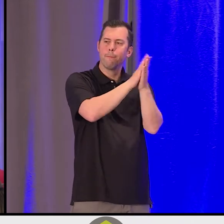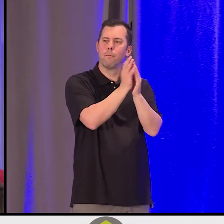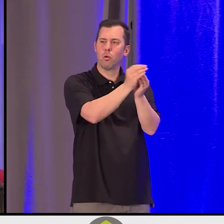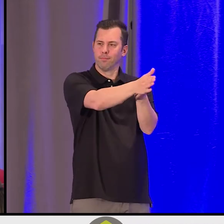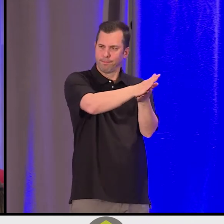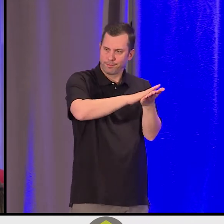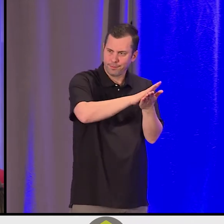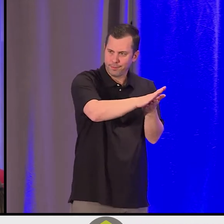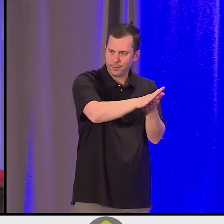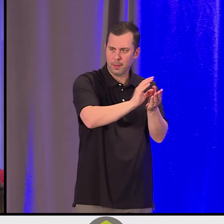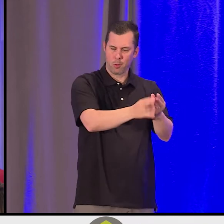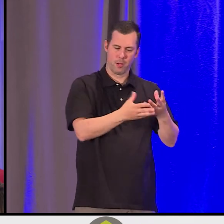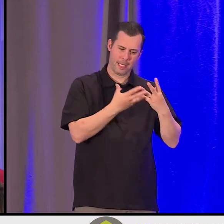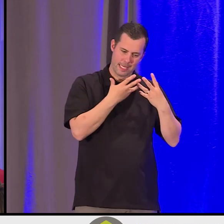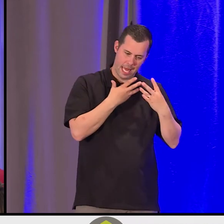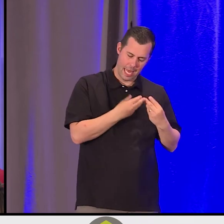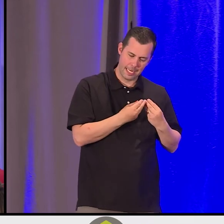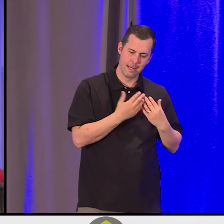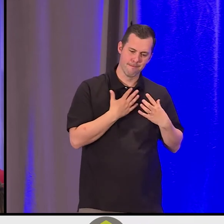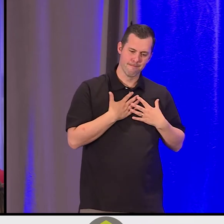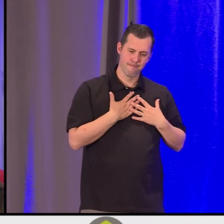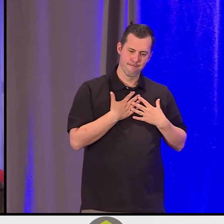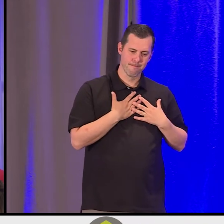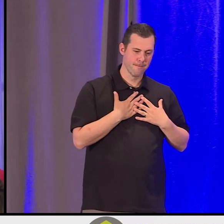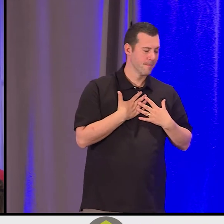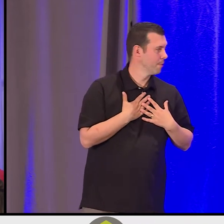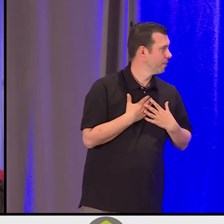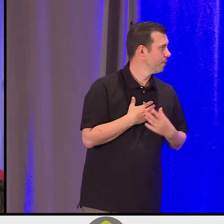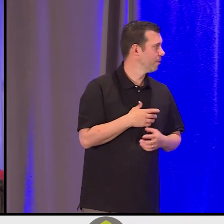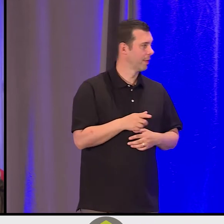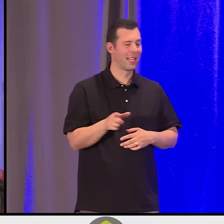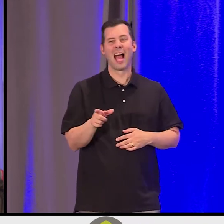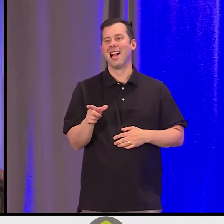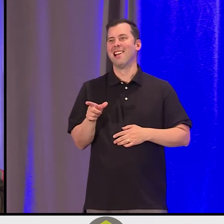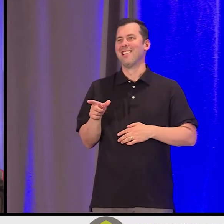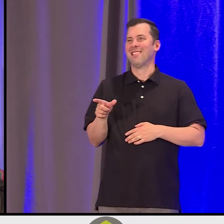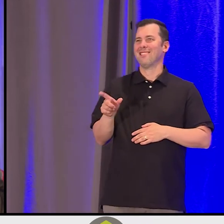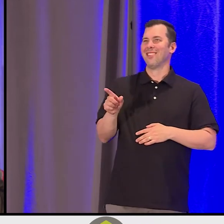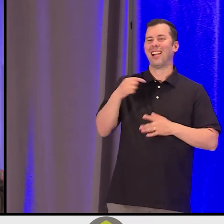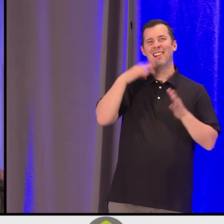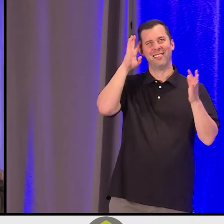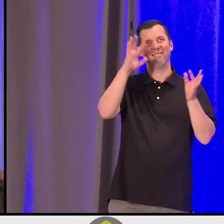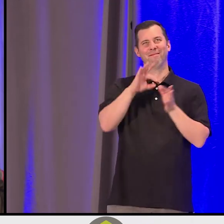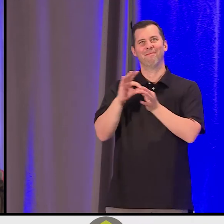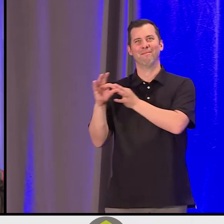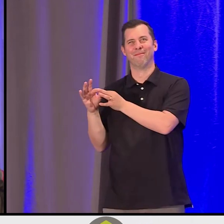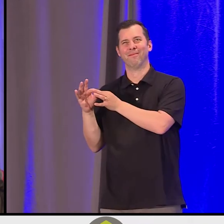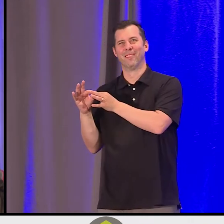Heather: And so I'm just thinking about that moment because that brings us back to here. Because eventually you can't keep laying